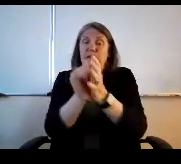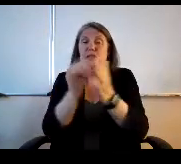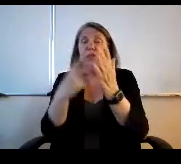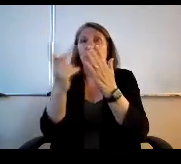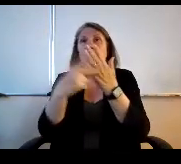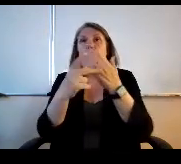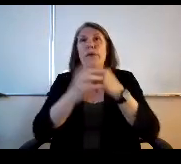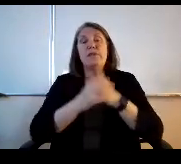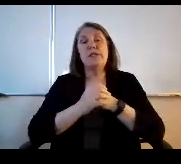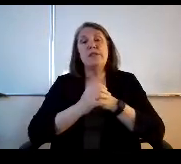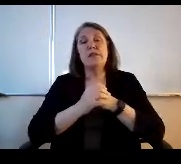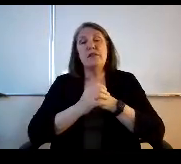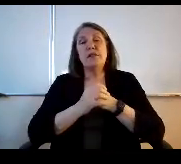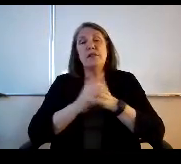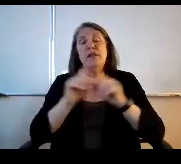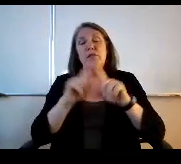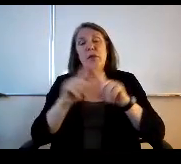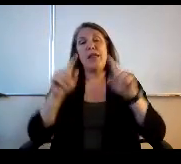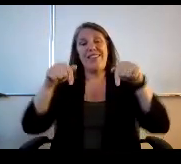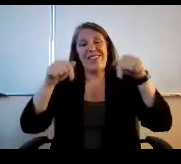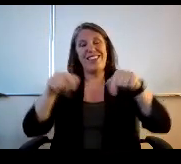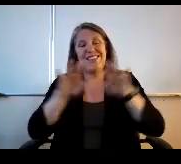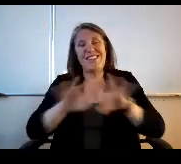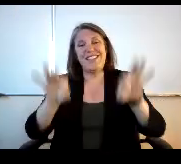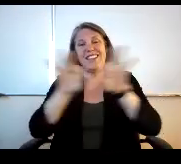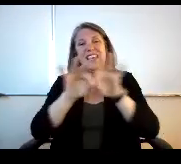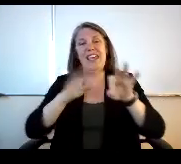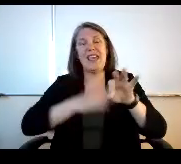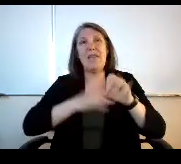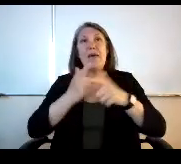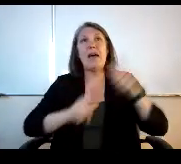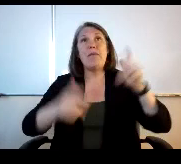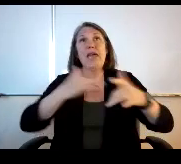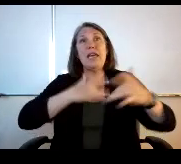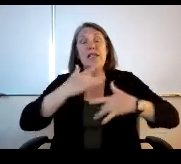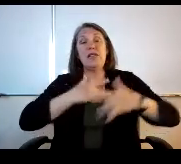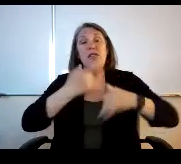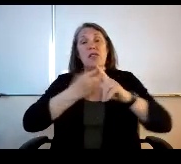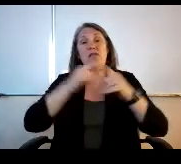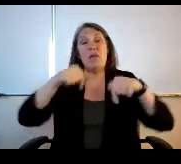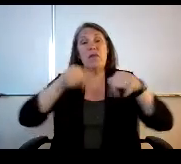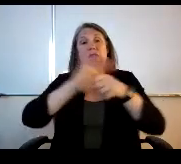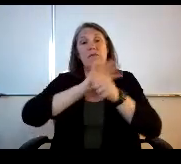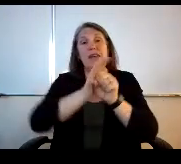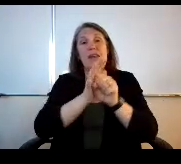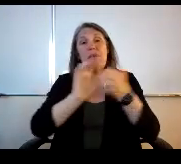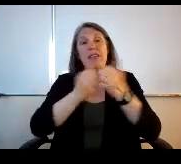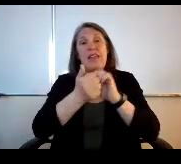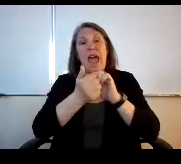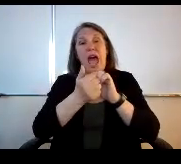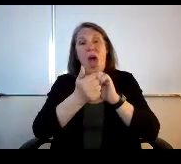But this is key. My biggest concern from this pandemic is how do you take the learning loss this